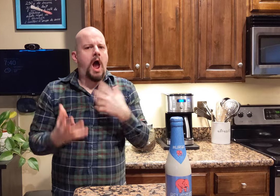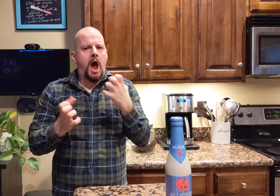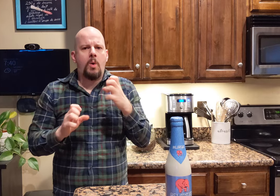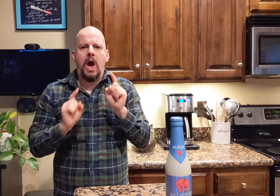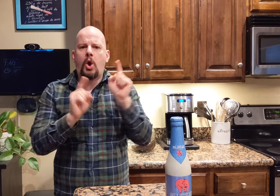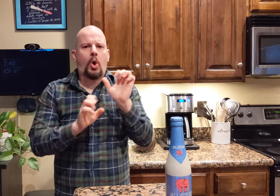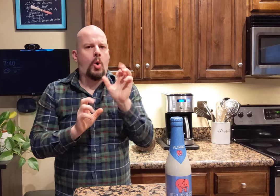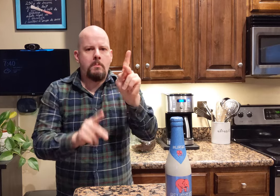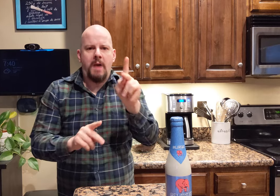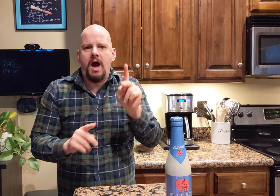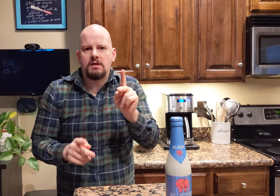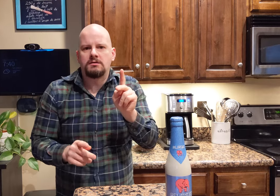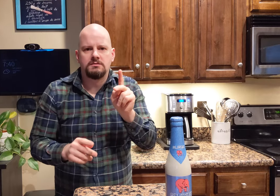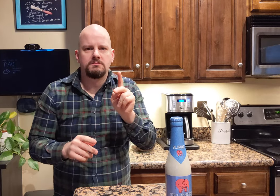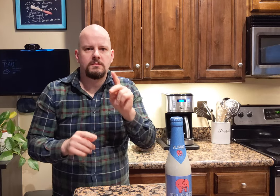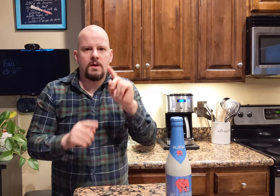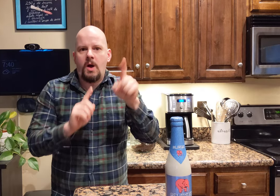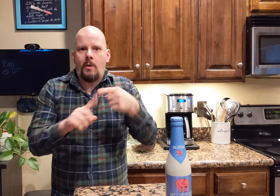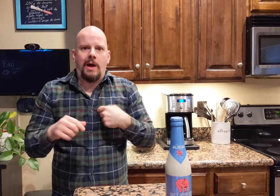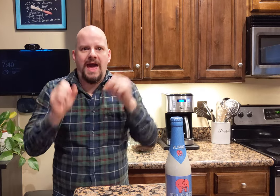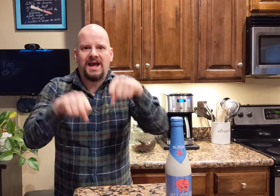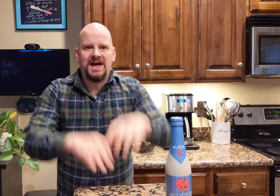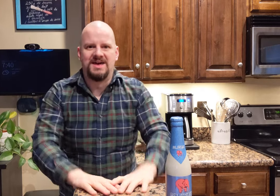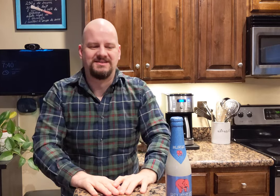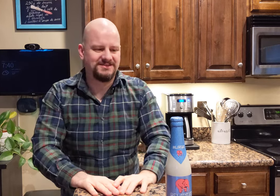I want to go back when I can.